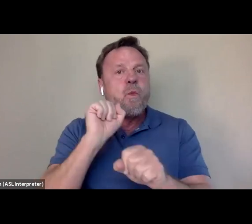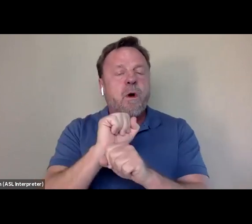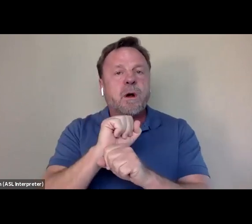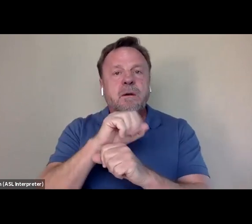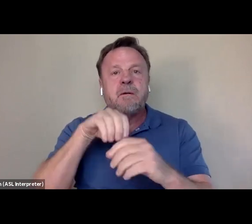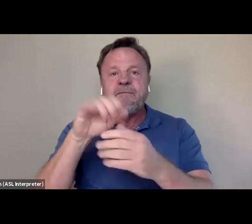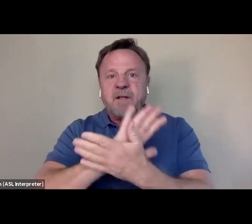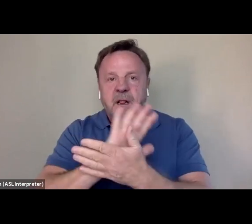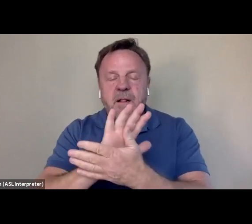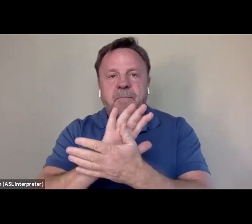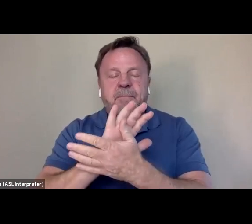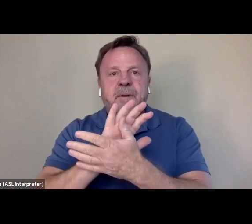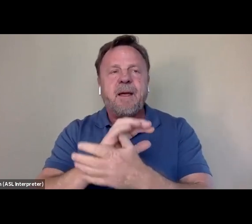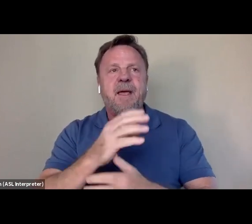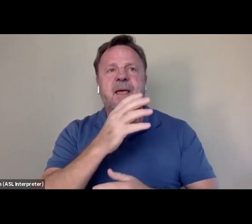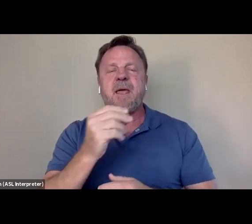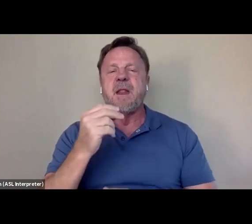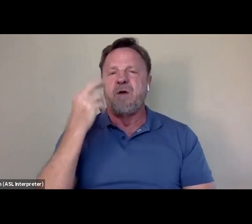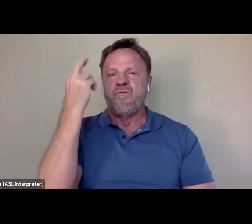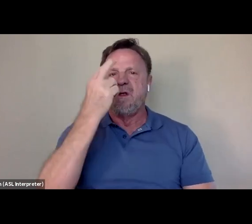And that I realized later on was